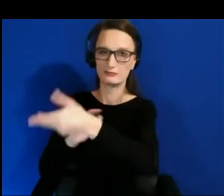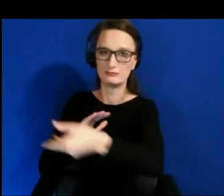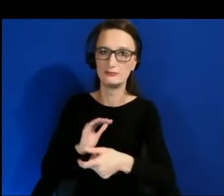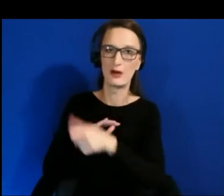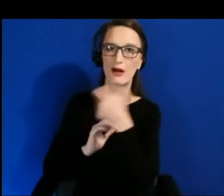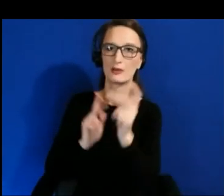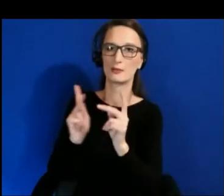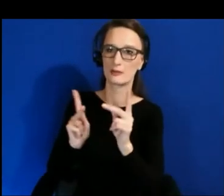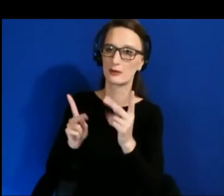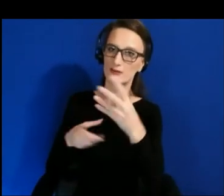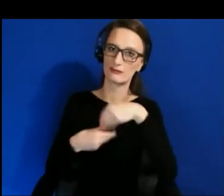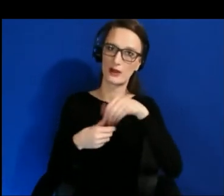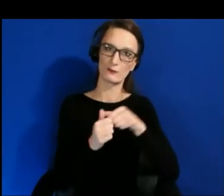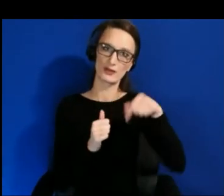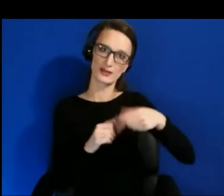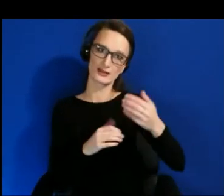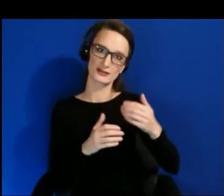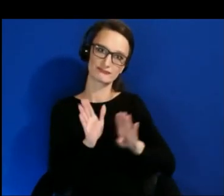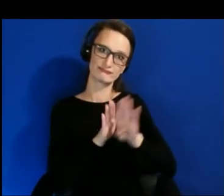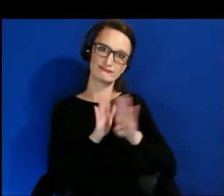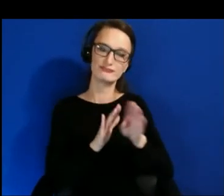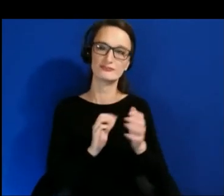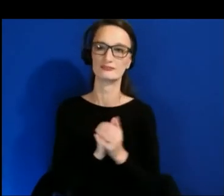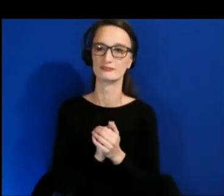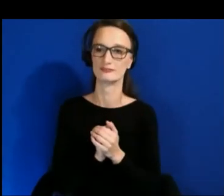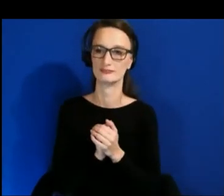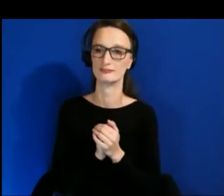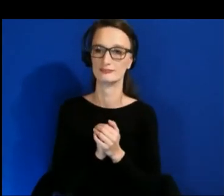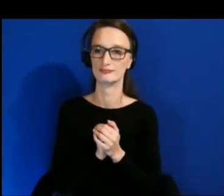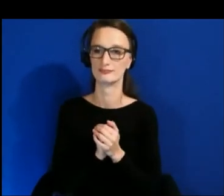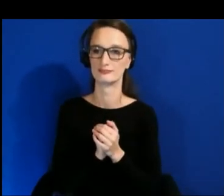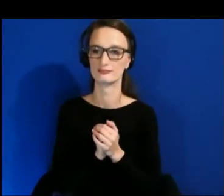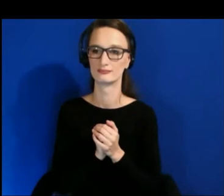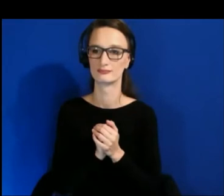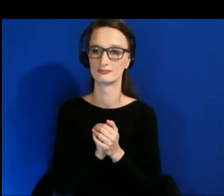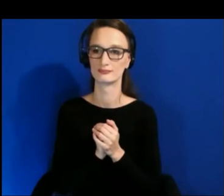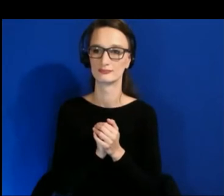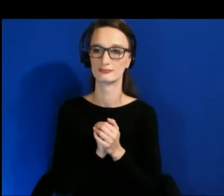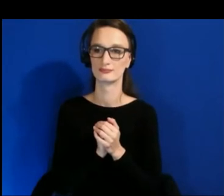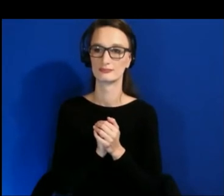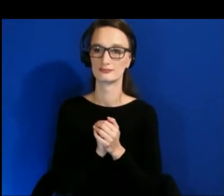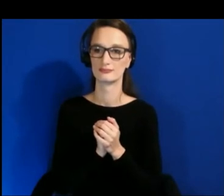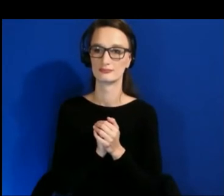To push that a little bit further, to talk to some of the developers that are existing.